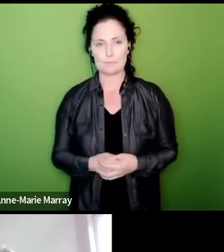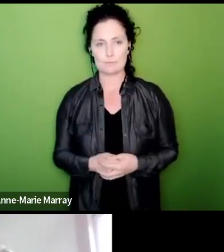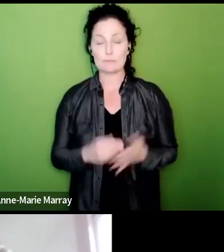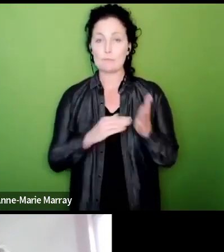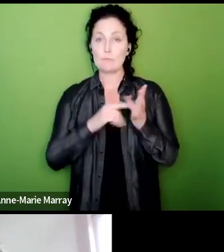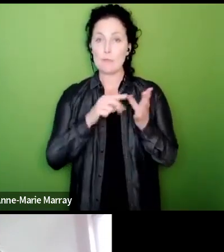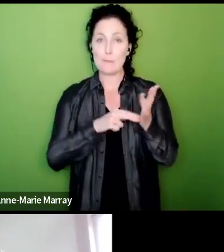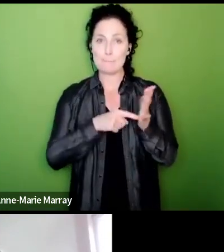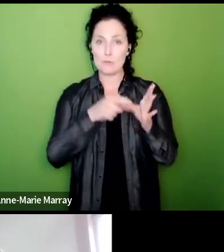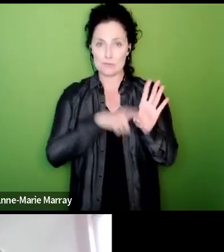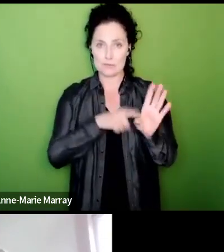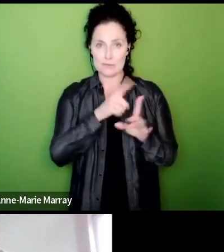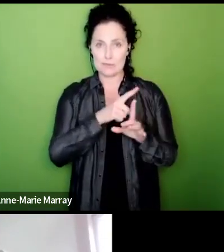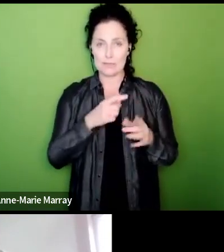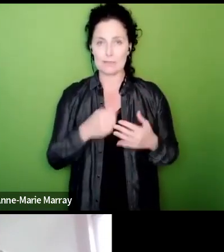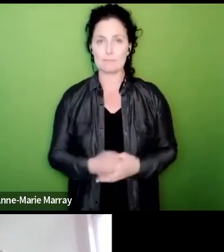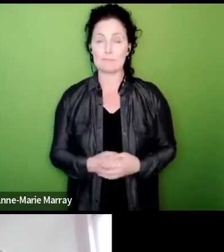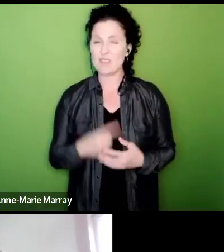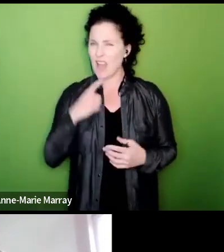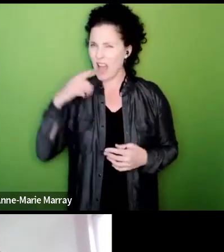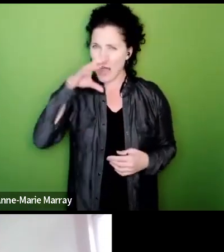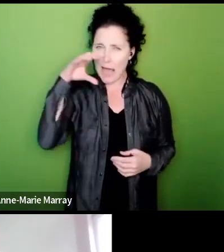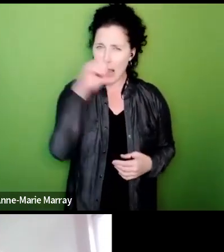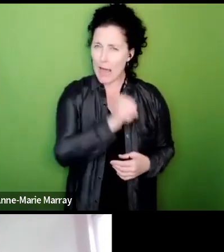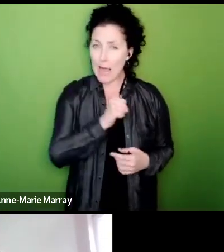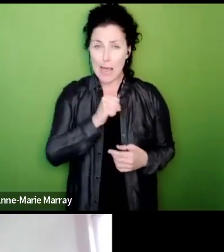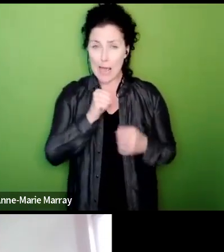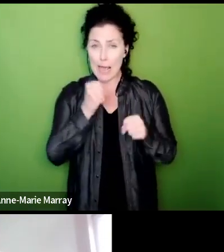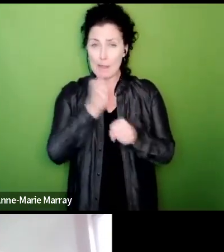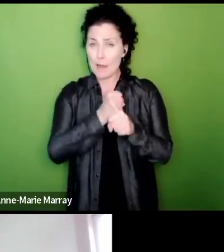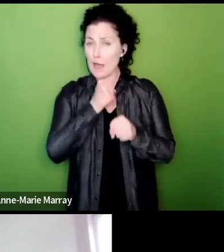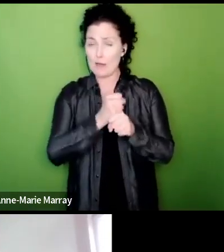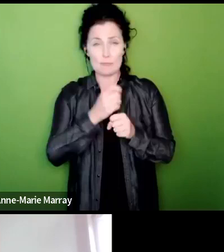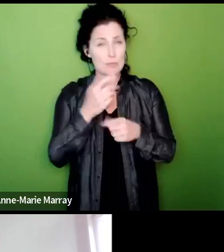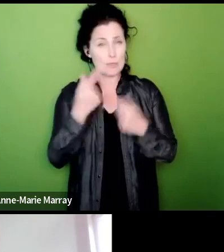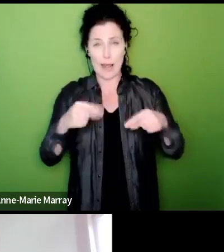I hate that the government doesn't let us vote online deliberate suppression if they can vote